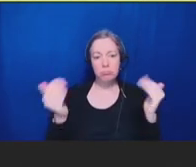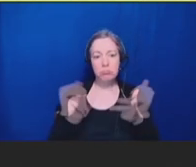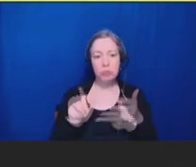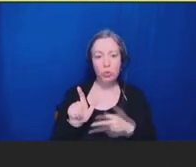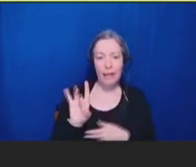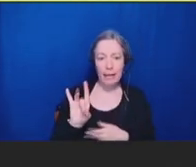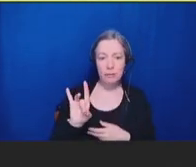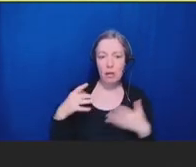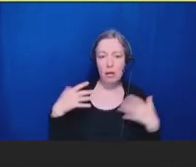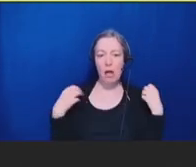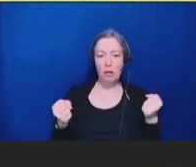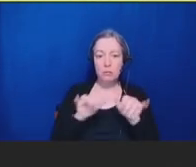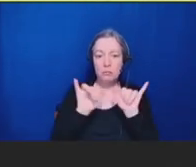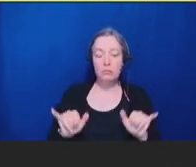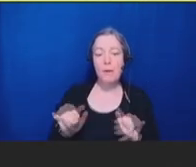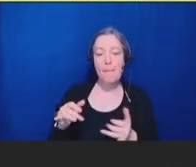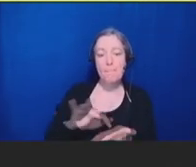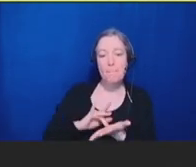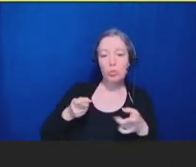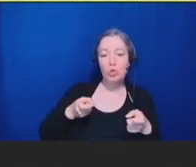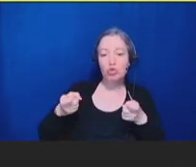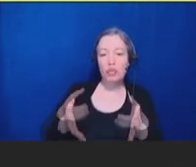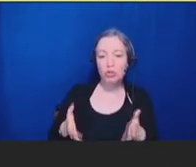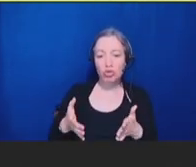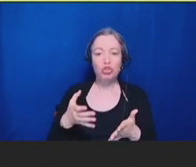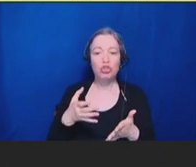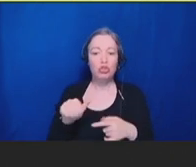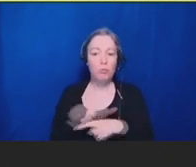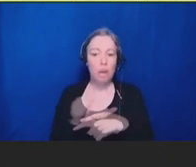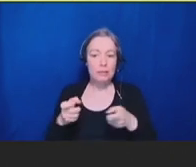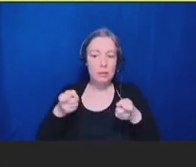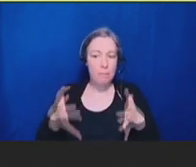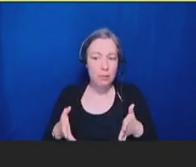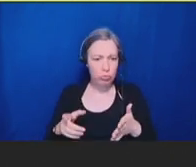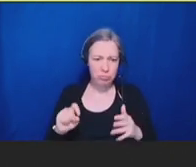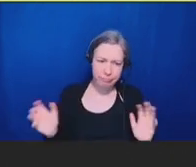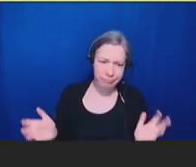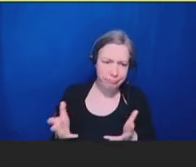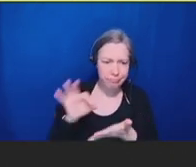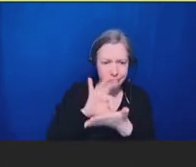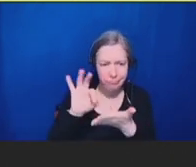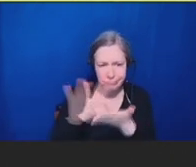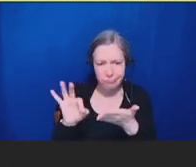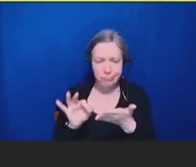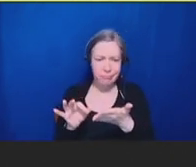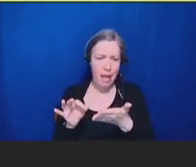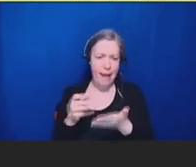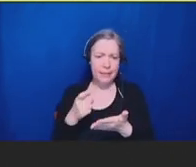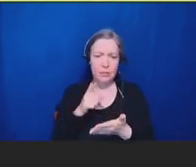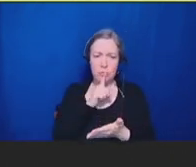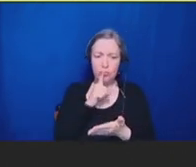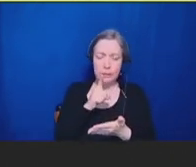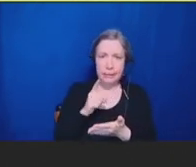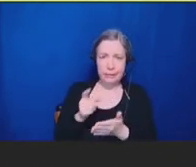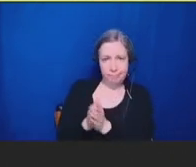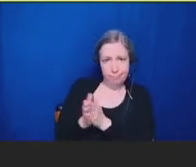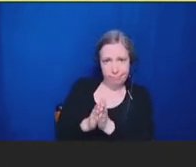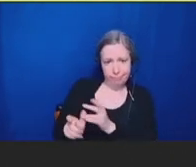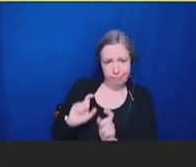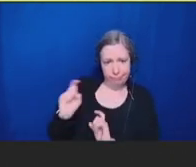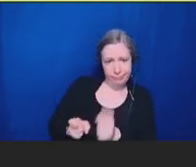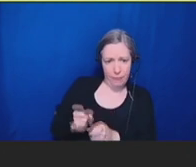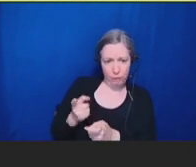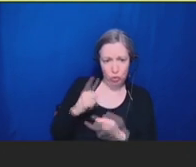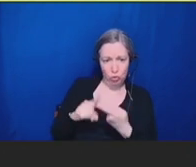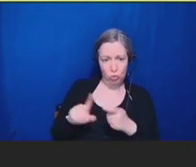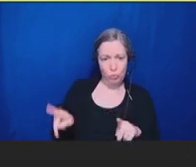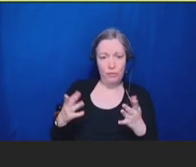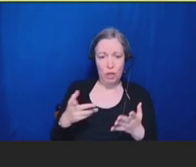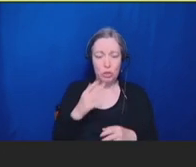and incentivize providers who invest in such training with annual reviews. And next slide,